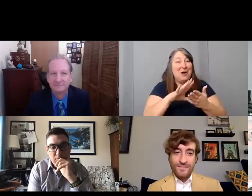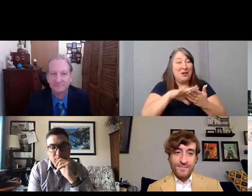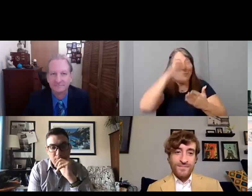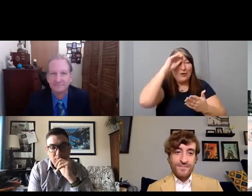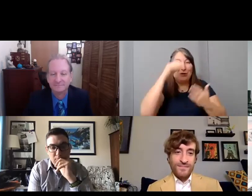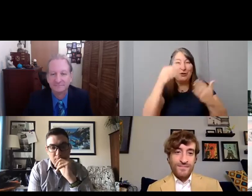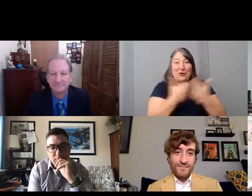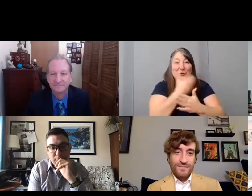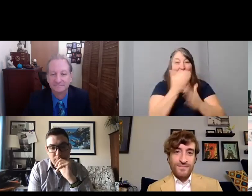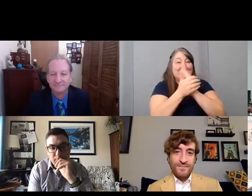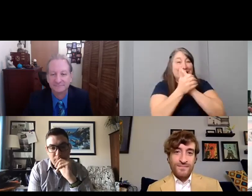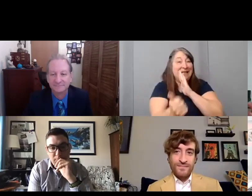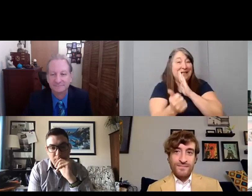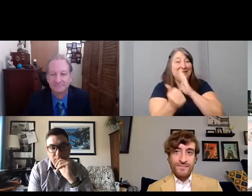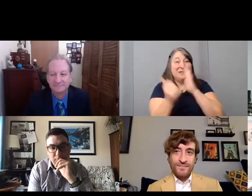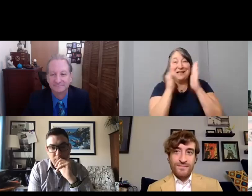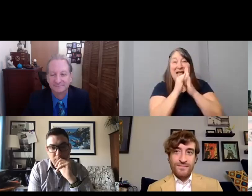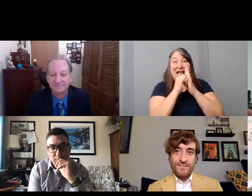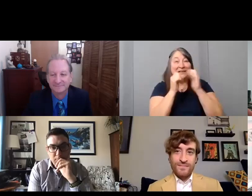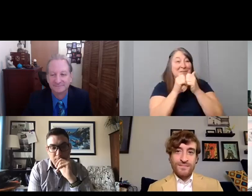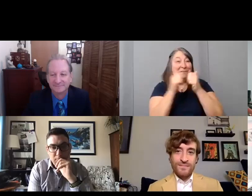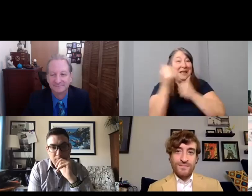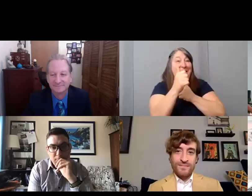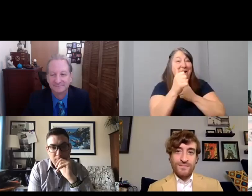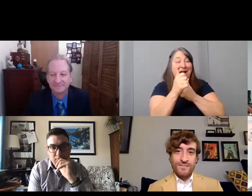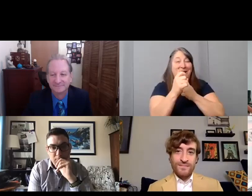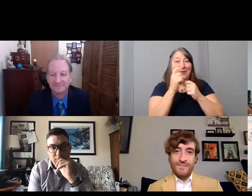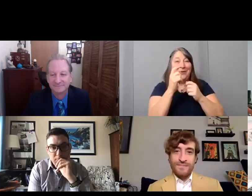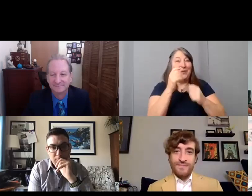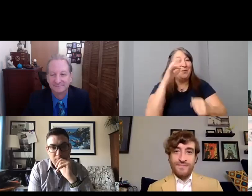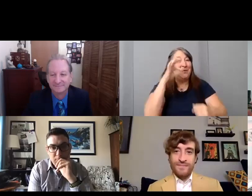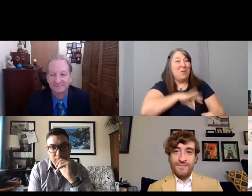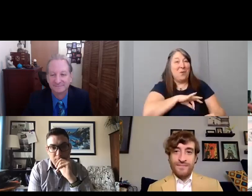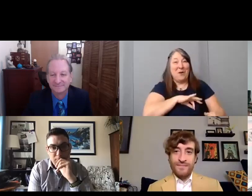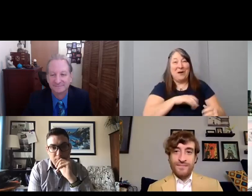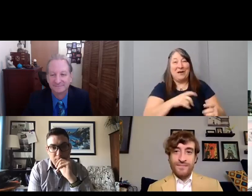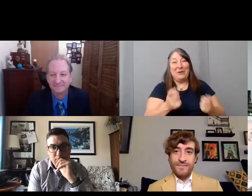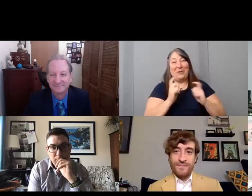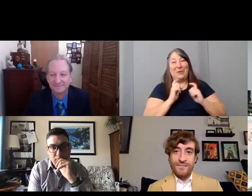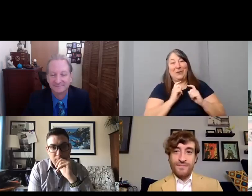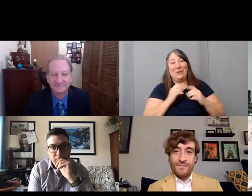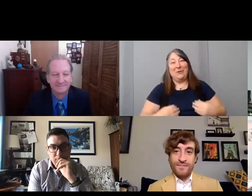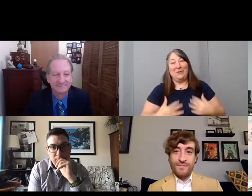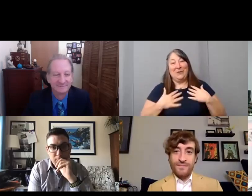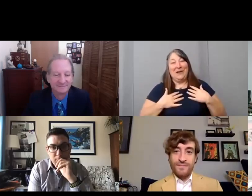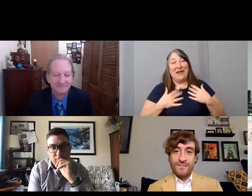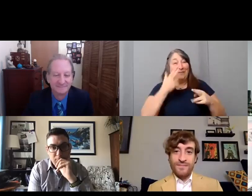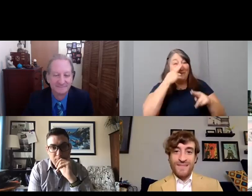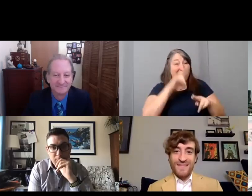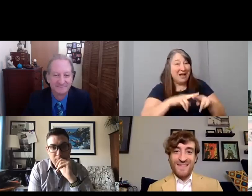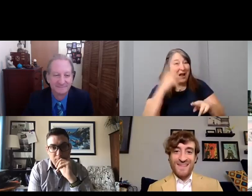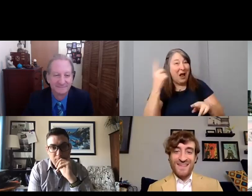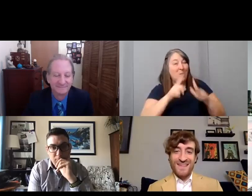beyond rewarding and it's so fun. And I mean I always go into it thinking like there's nothing to lose. There's